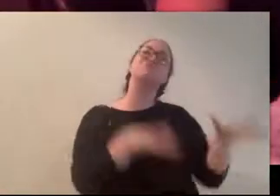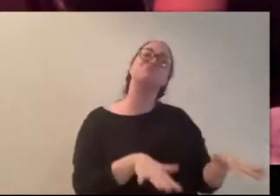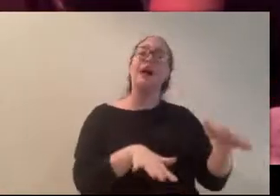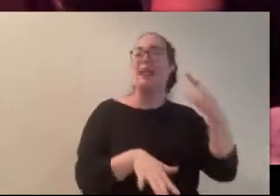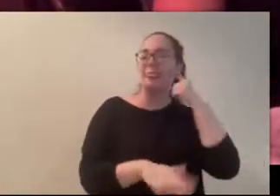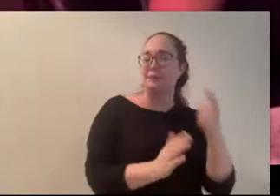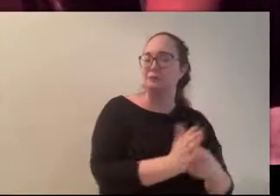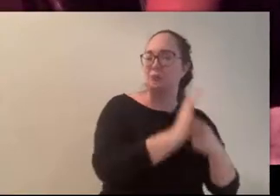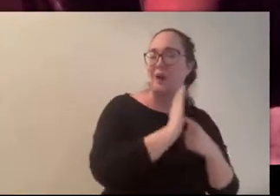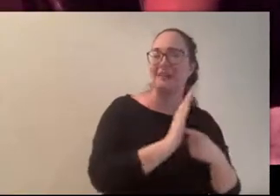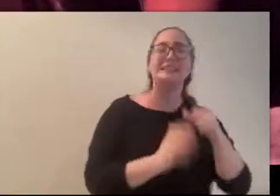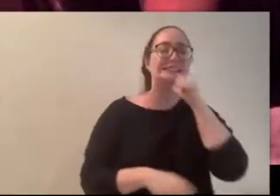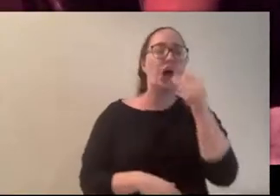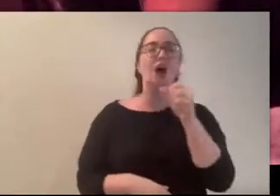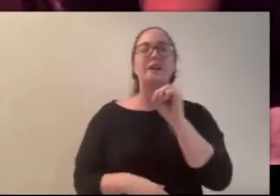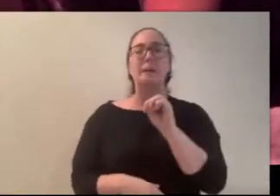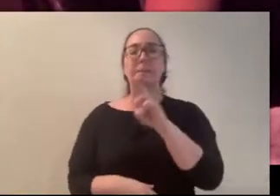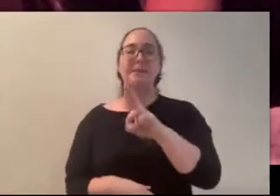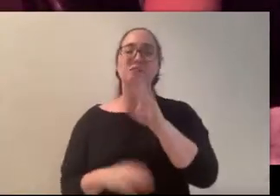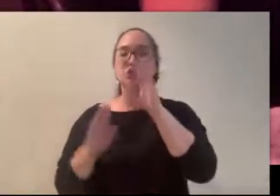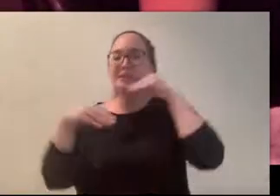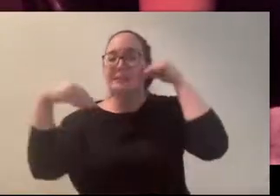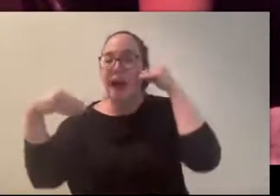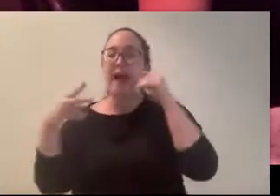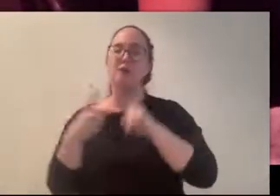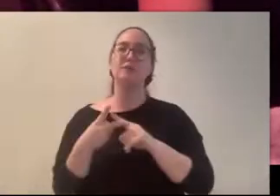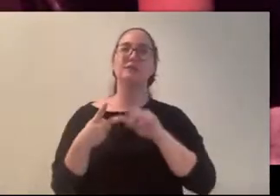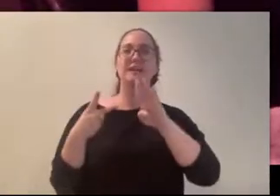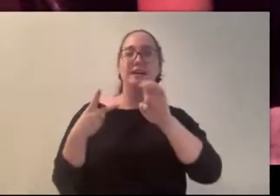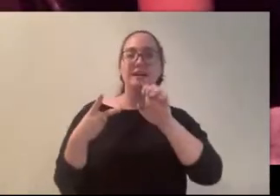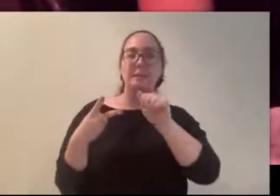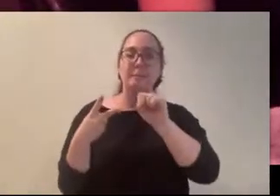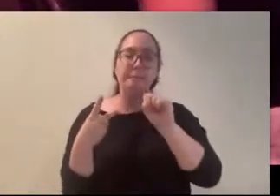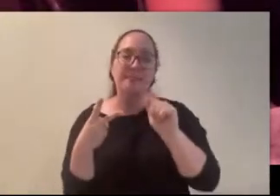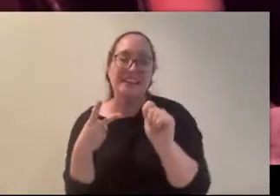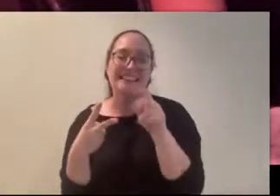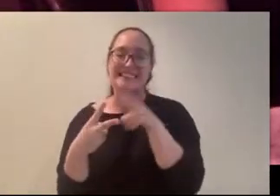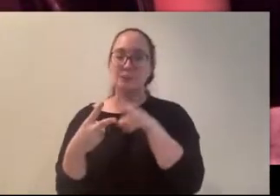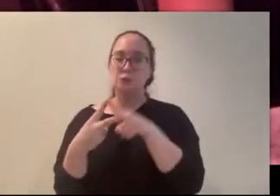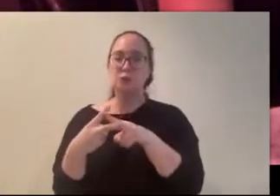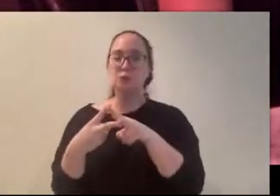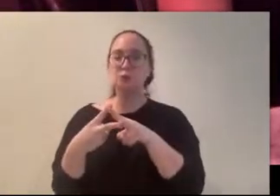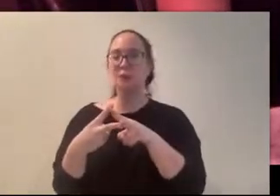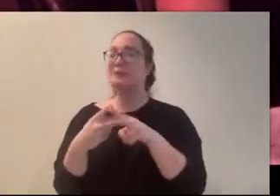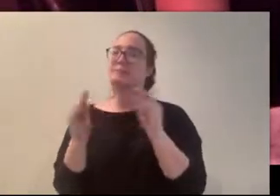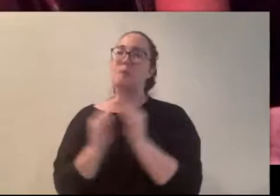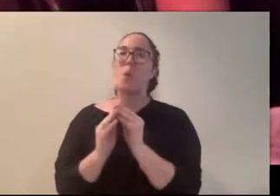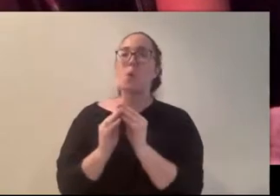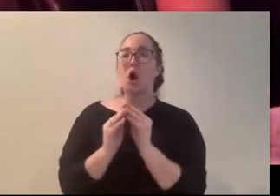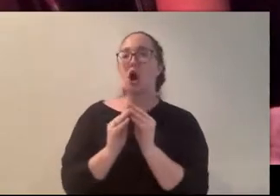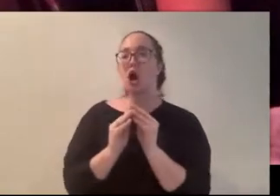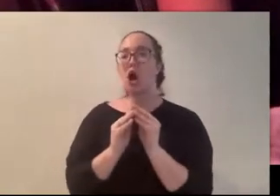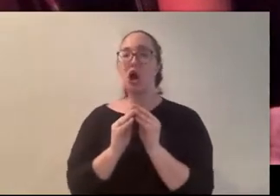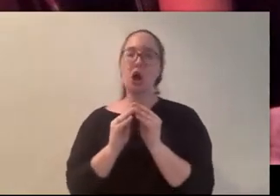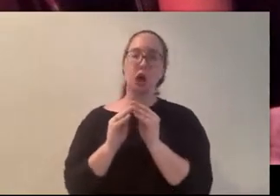or Mr Smiles which was more dark. There was a more darker tone to this like this one whereas